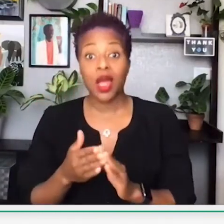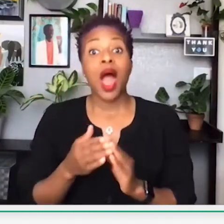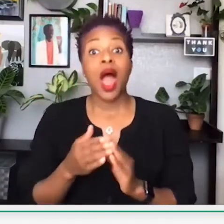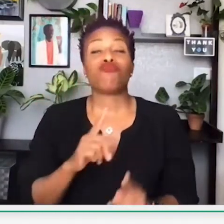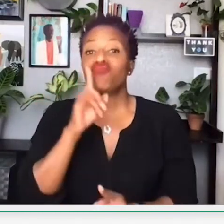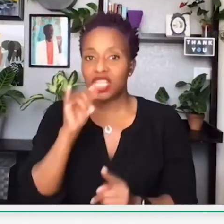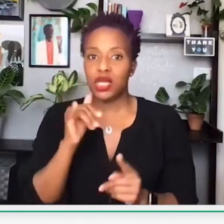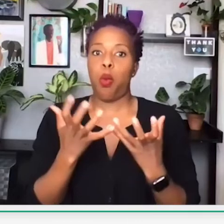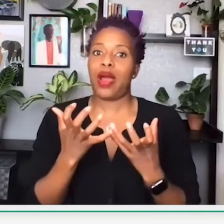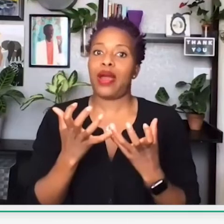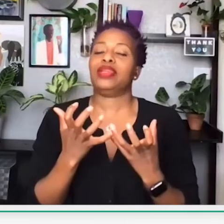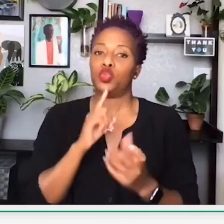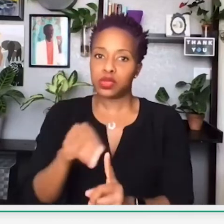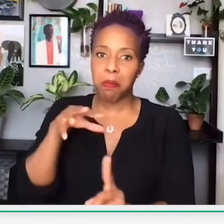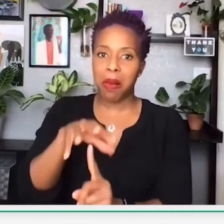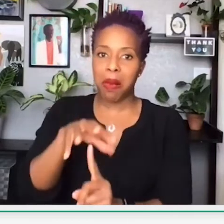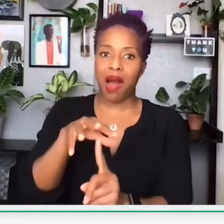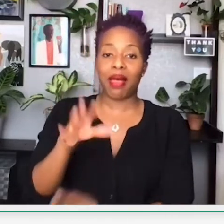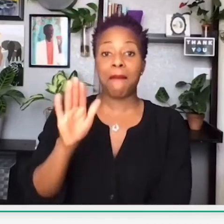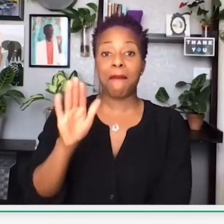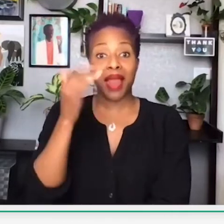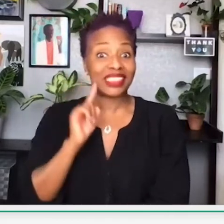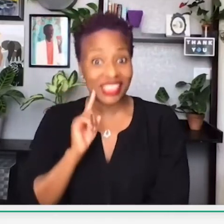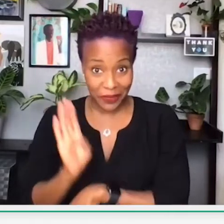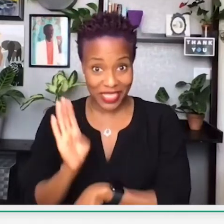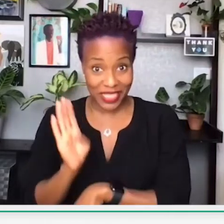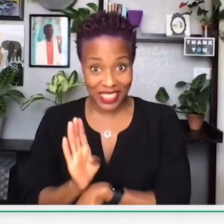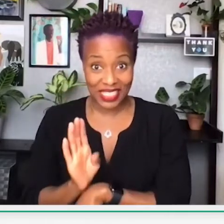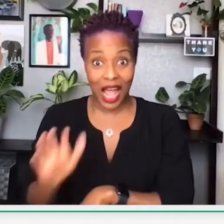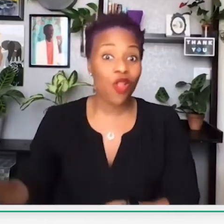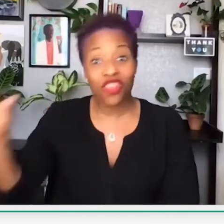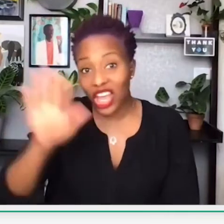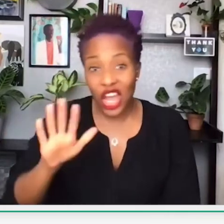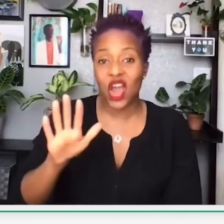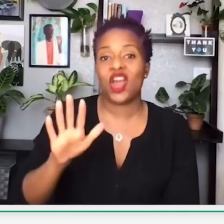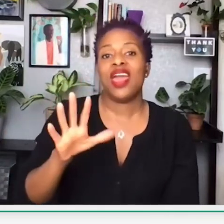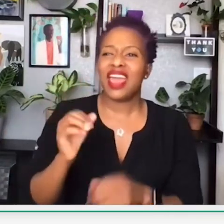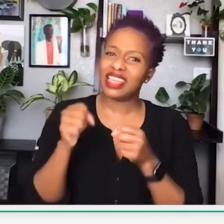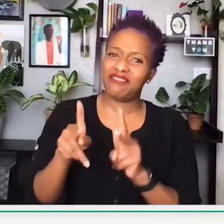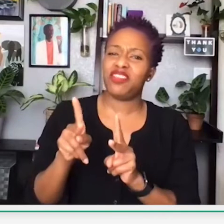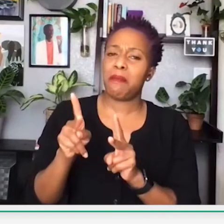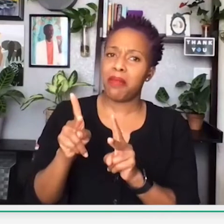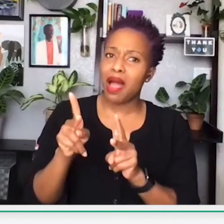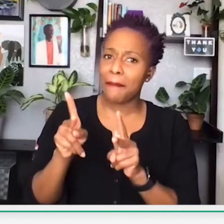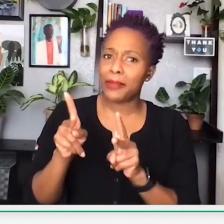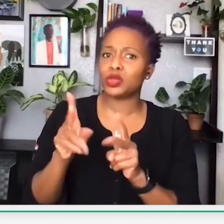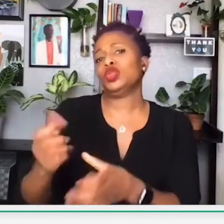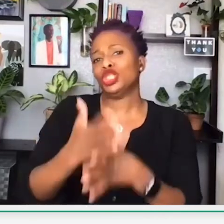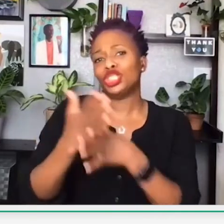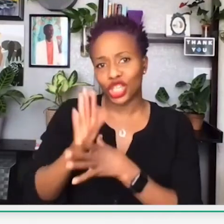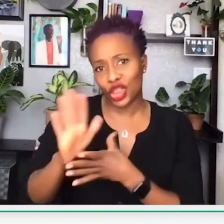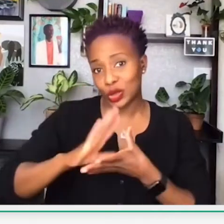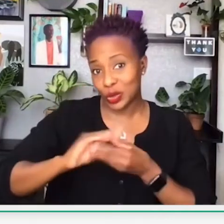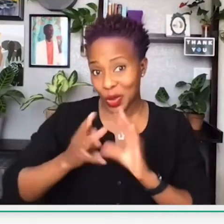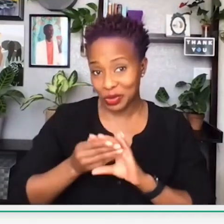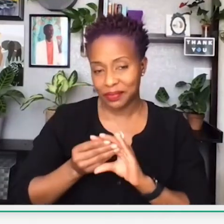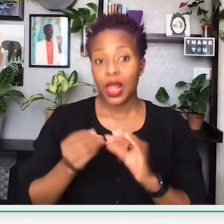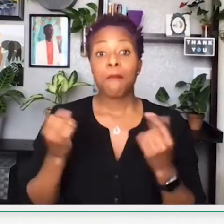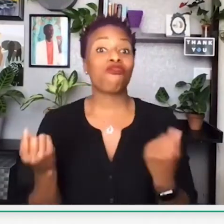I was able to include really valuable community members, and spotlight deaf-owned businesses to